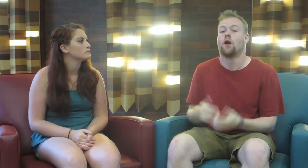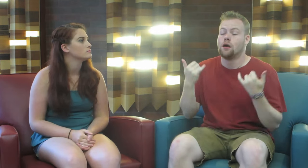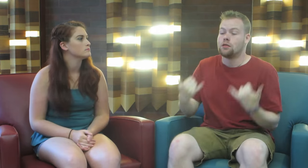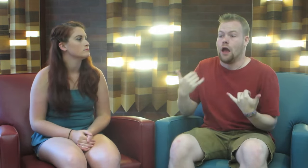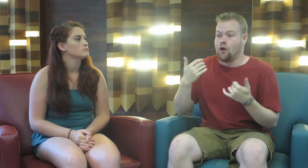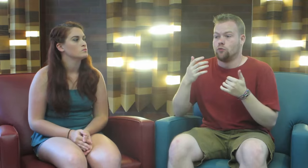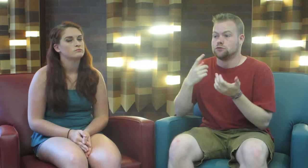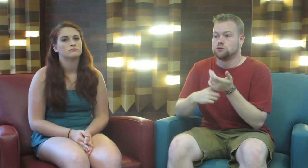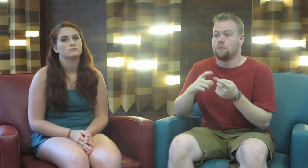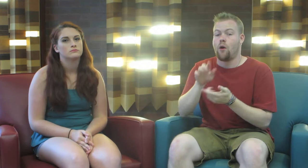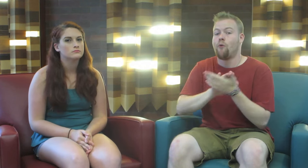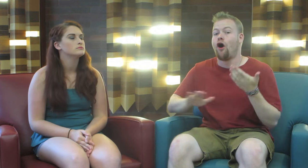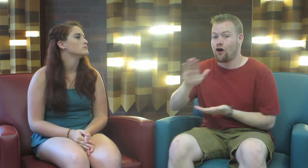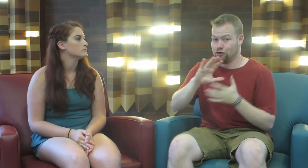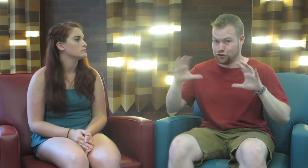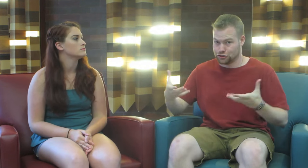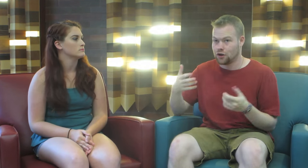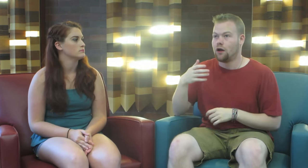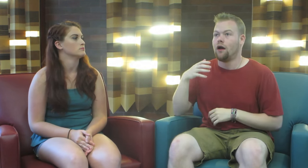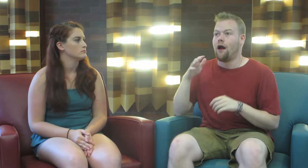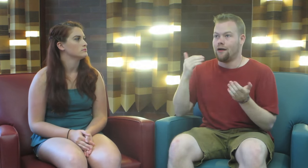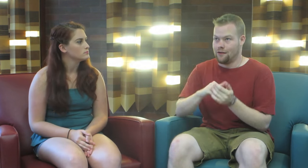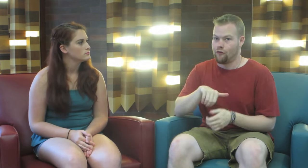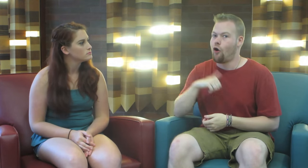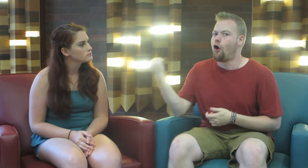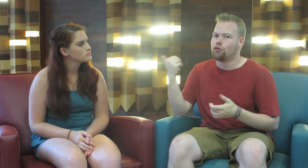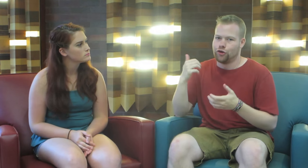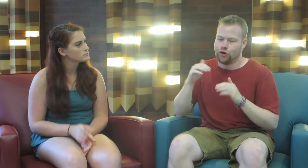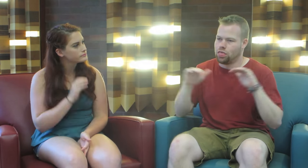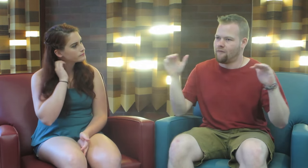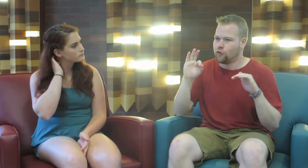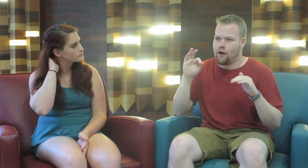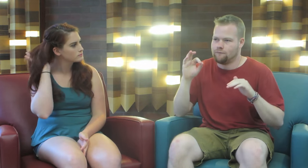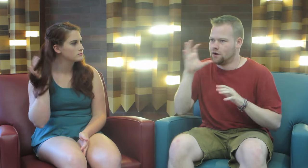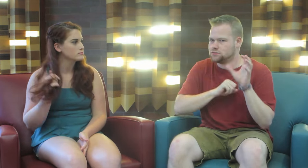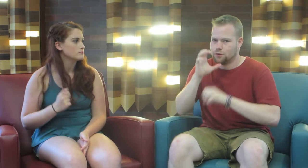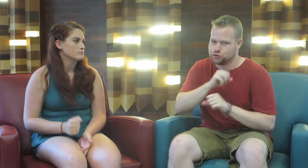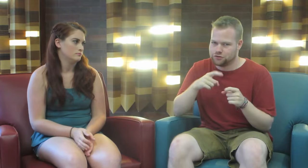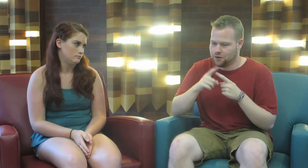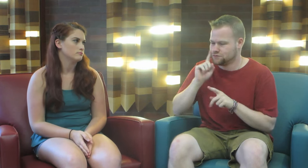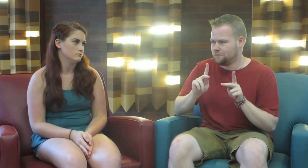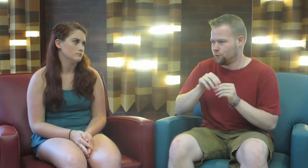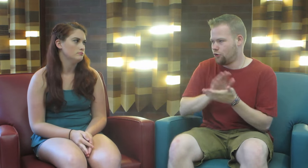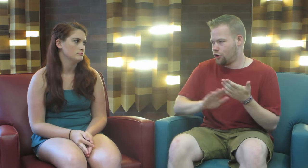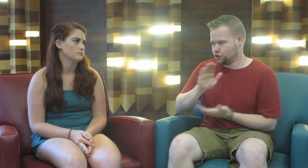Now we’re going to talk about college, again, a whole other level of assumptions about deaf people in college.